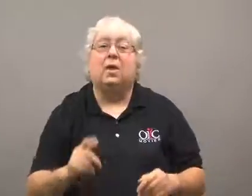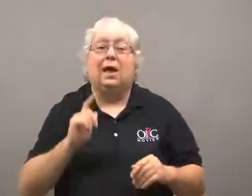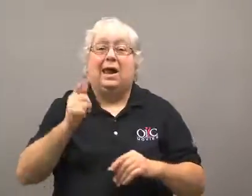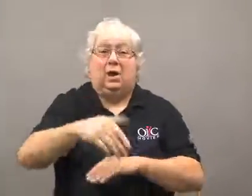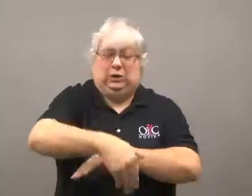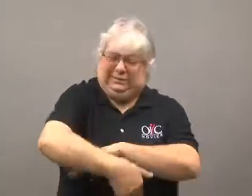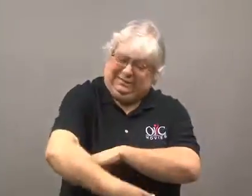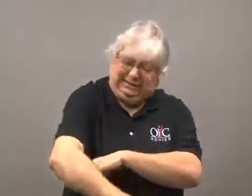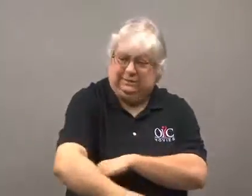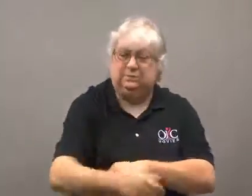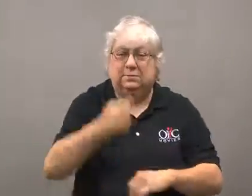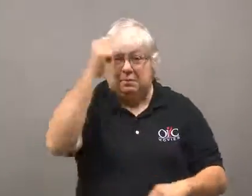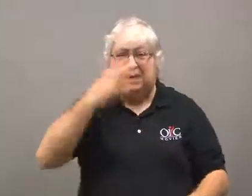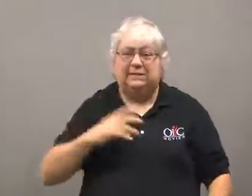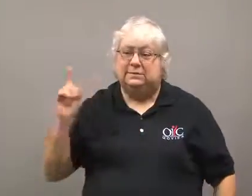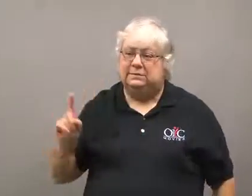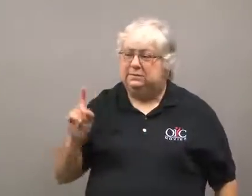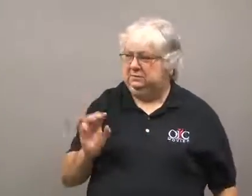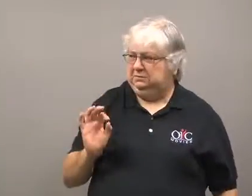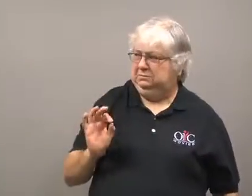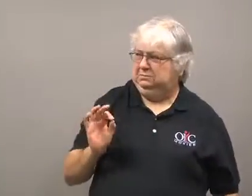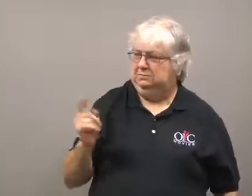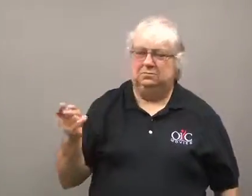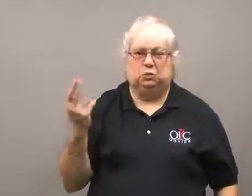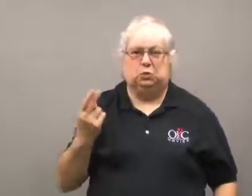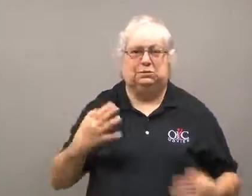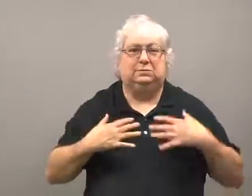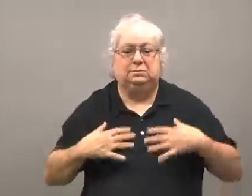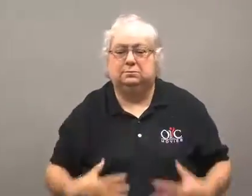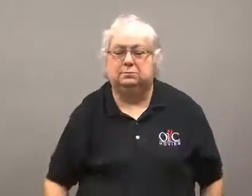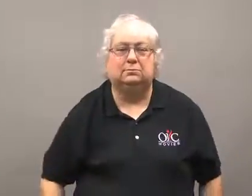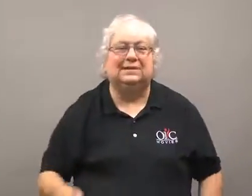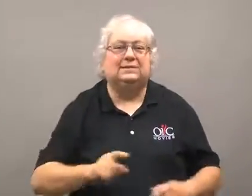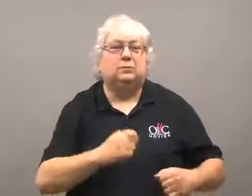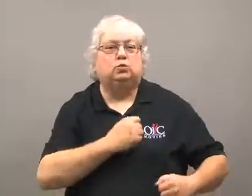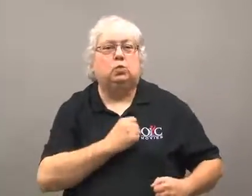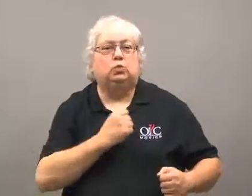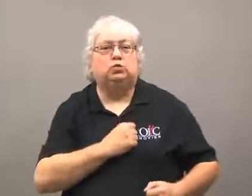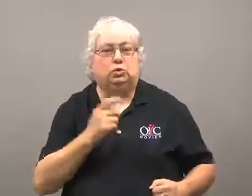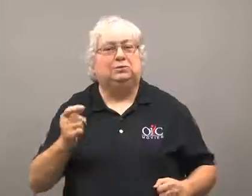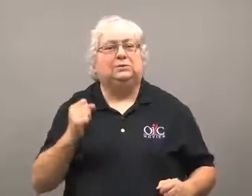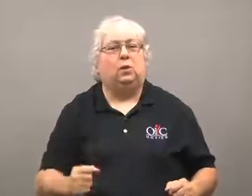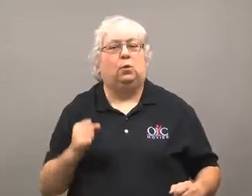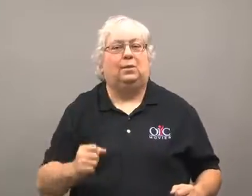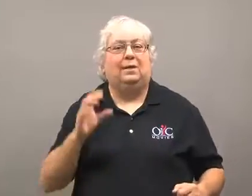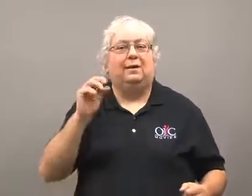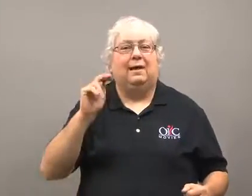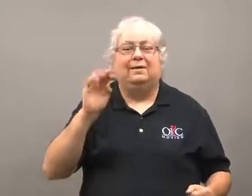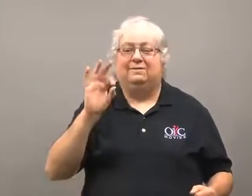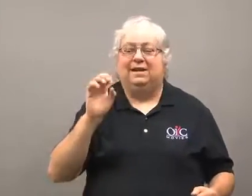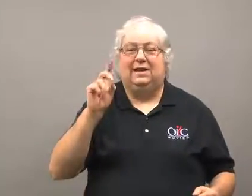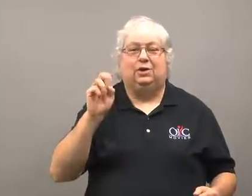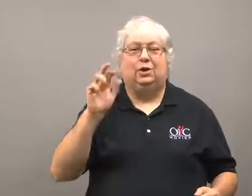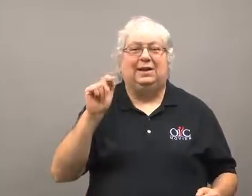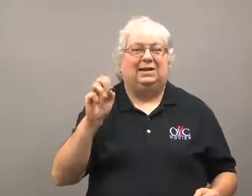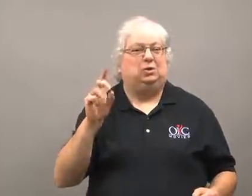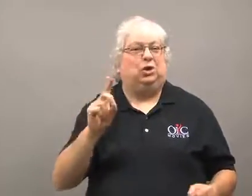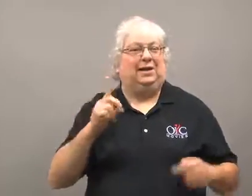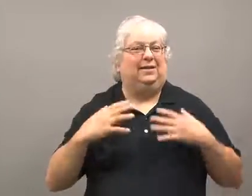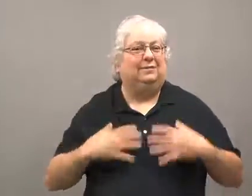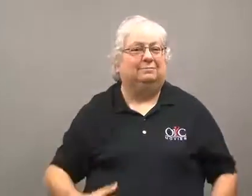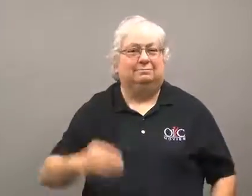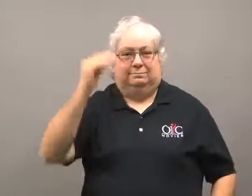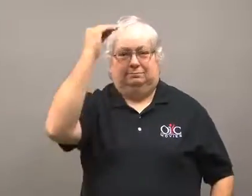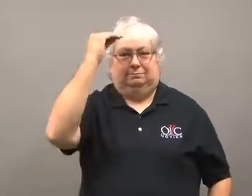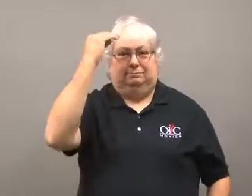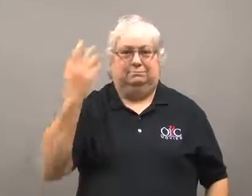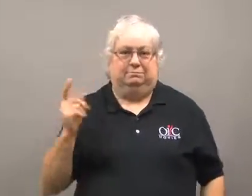Late at night, a man appeared in a Confederate soldier's uniform.